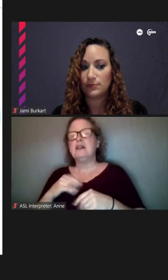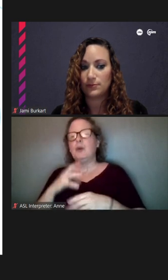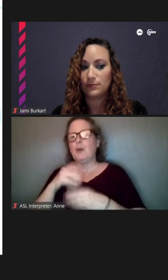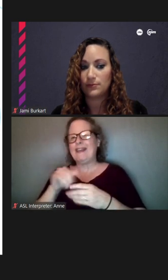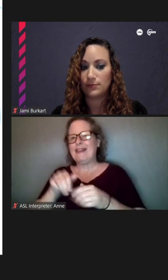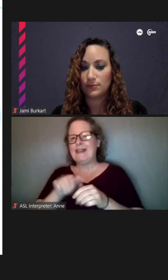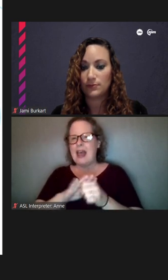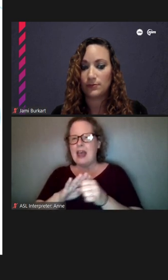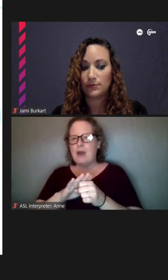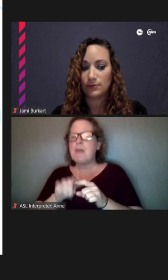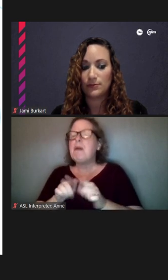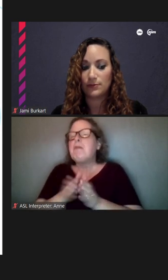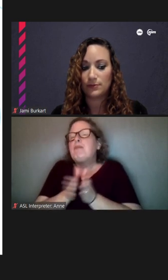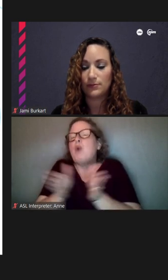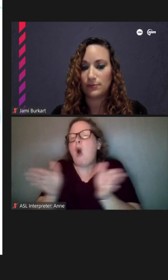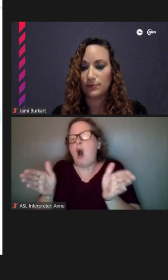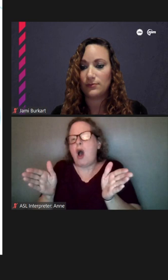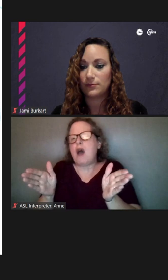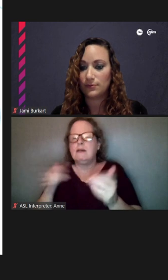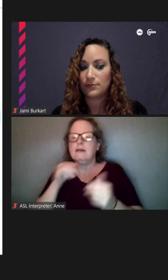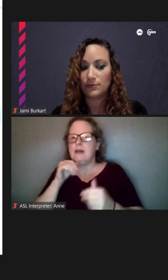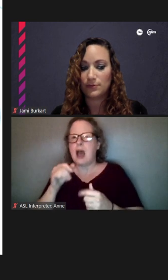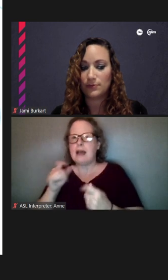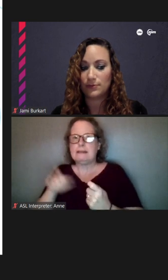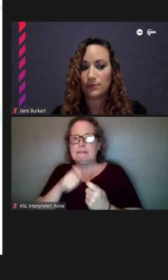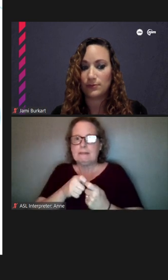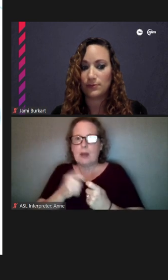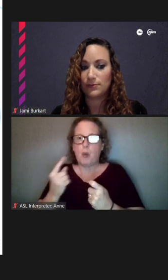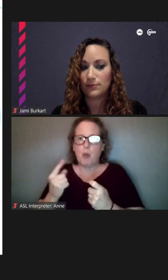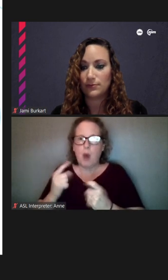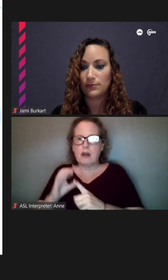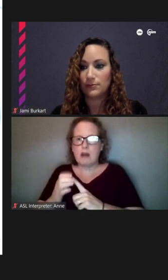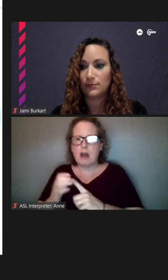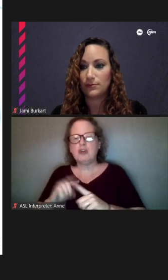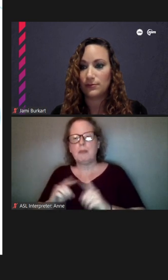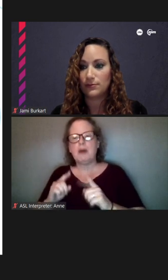keeping it broad, you know, not just to one particular culture but somewhere, you know,